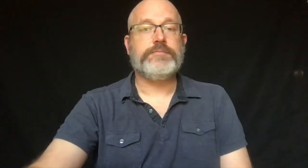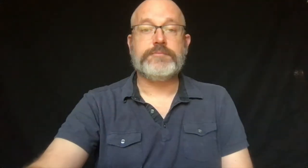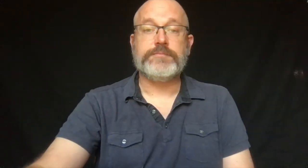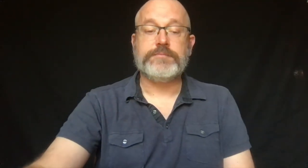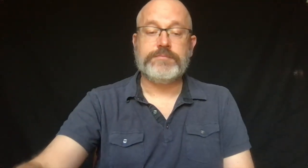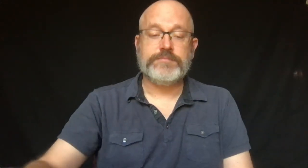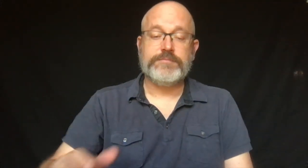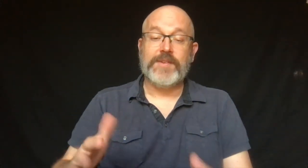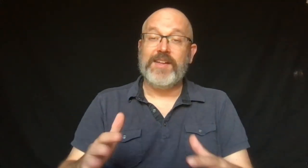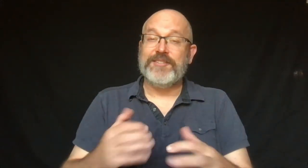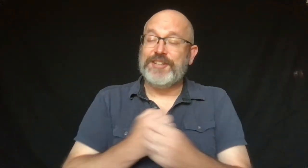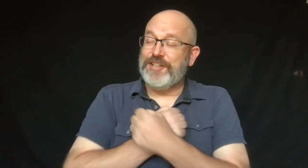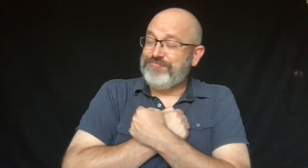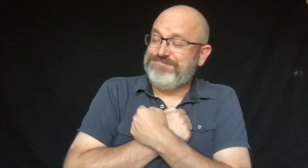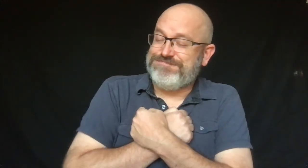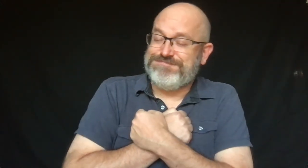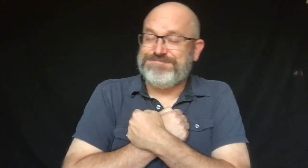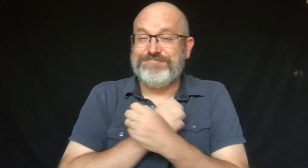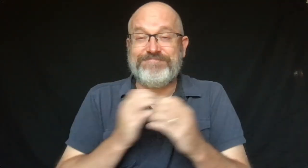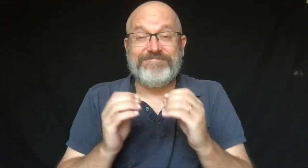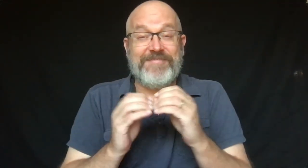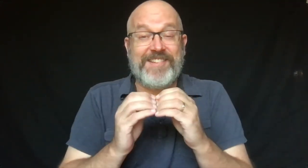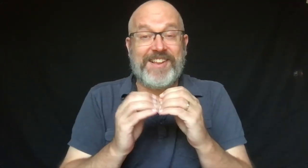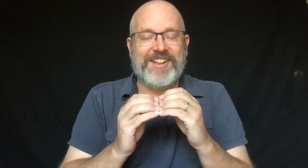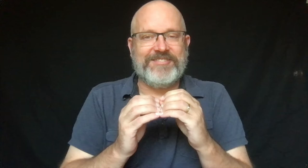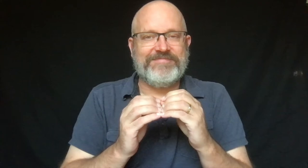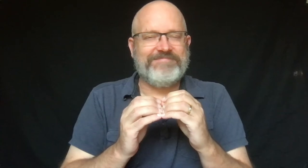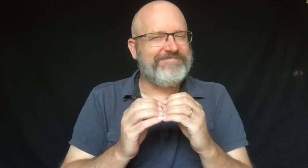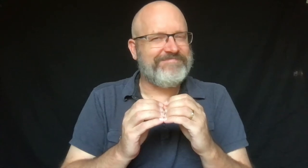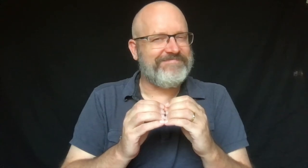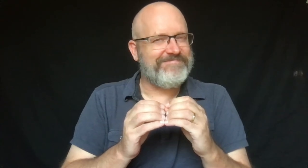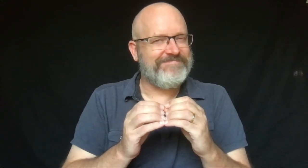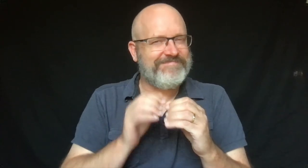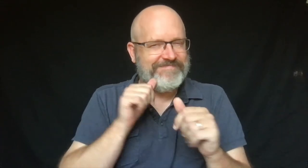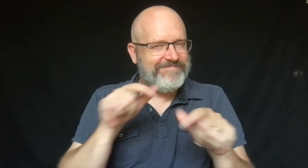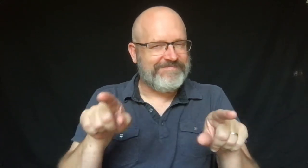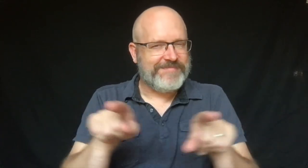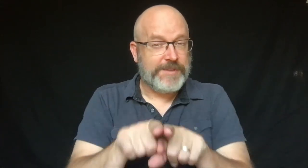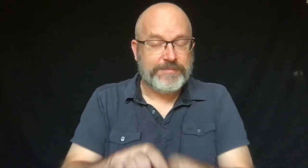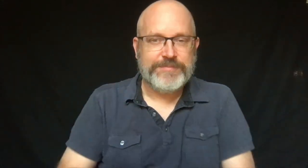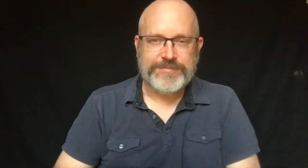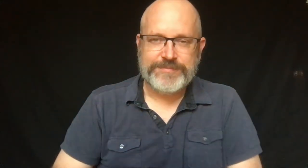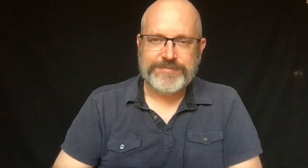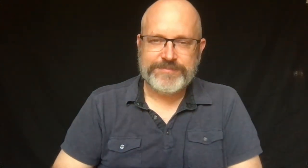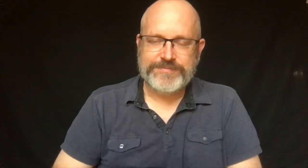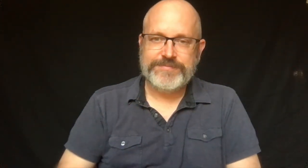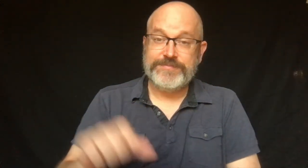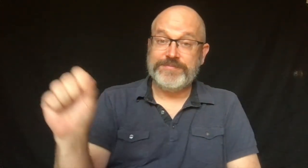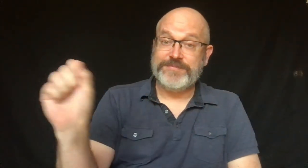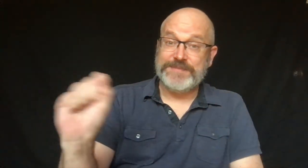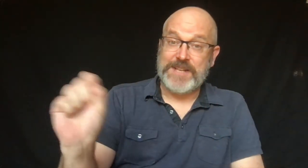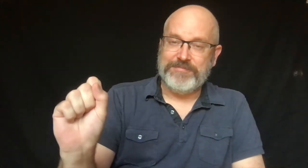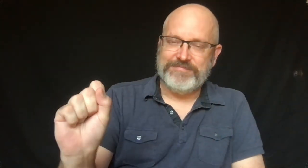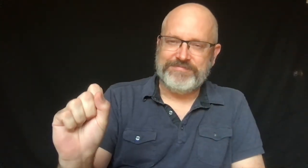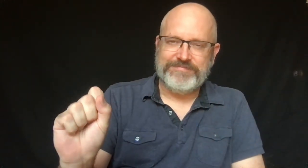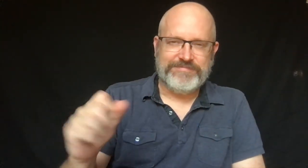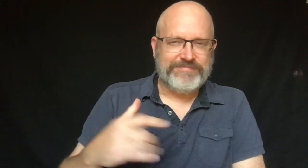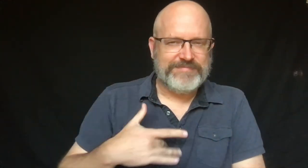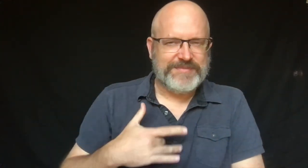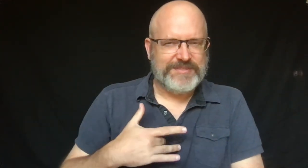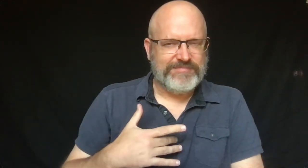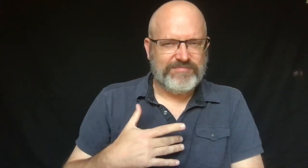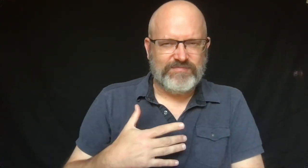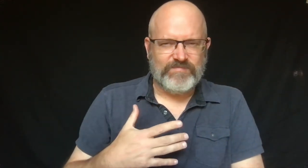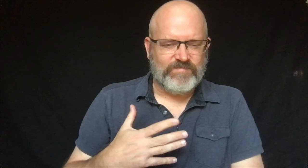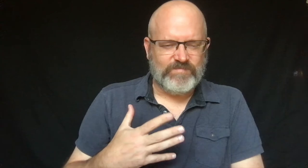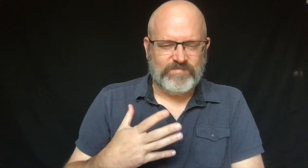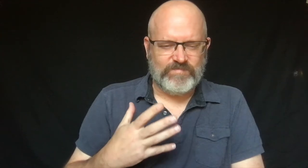Even with the extra love, Sam did not feel the same. He felt mad.